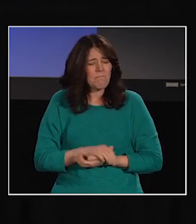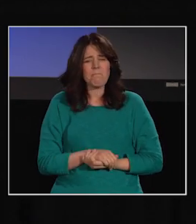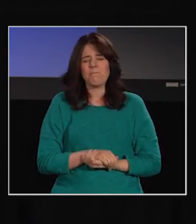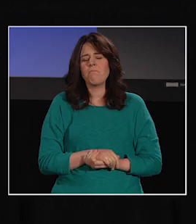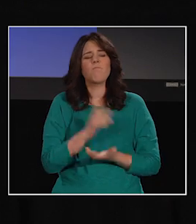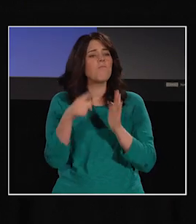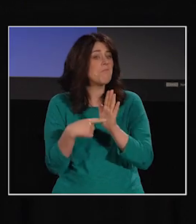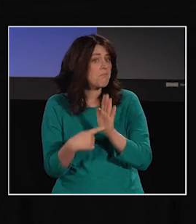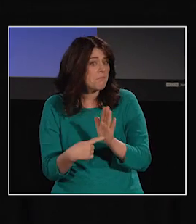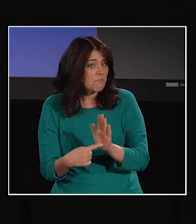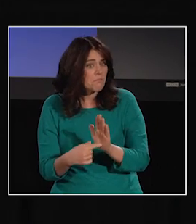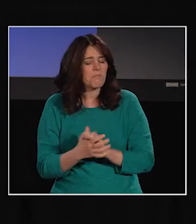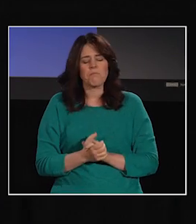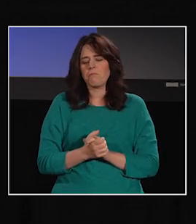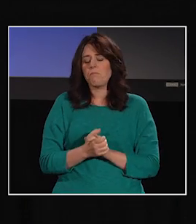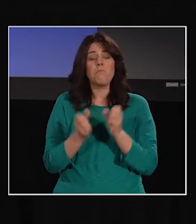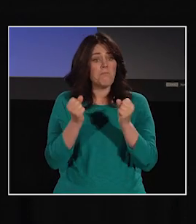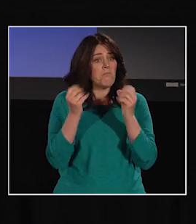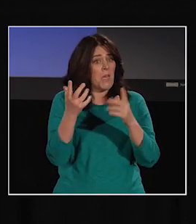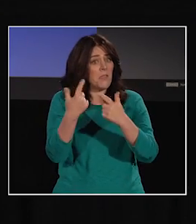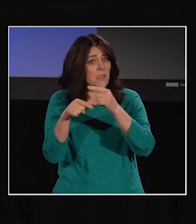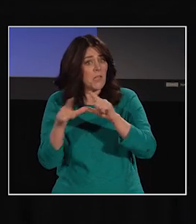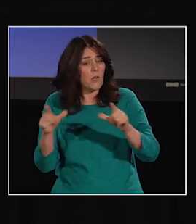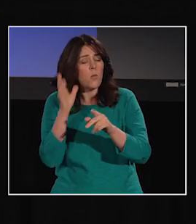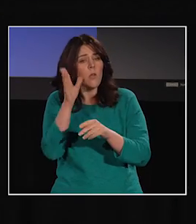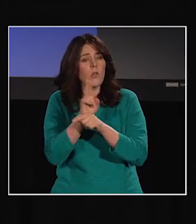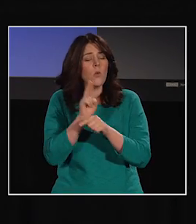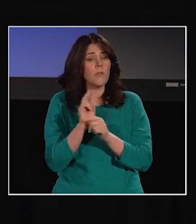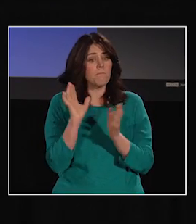For example, many sign languages use a forward motion